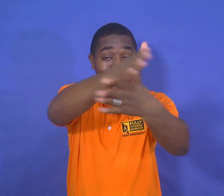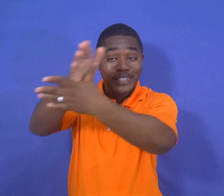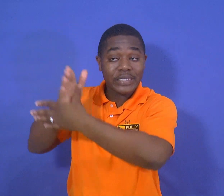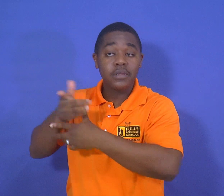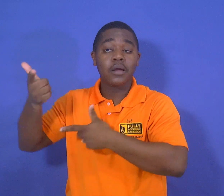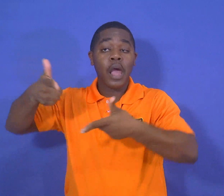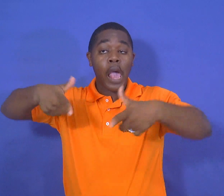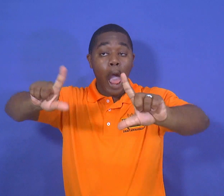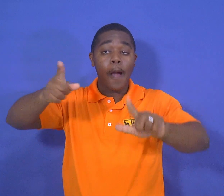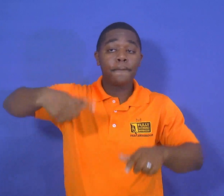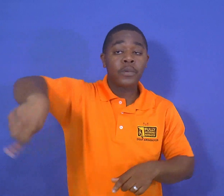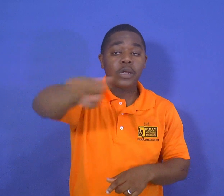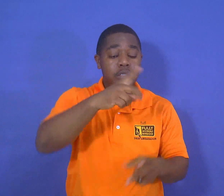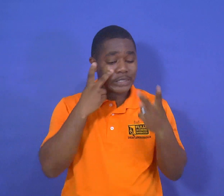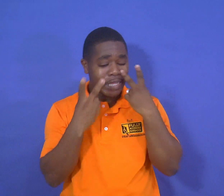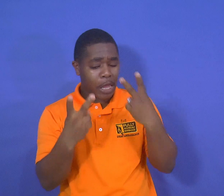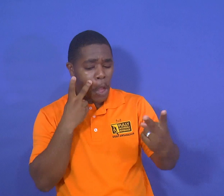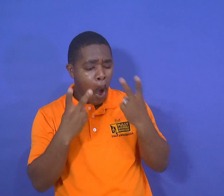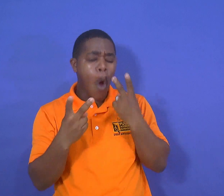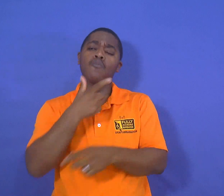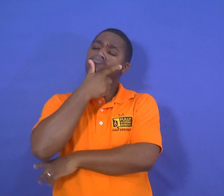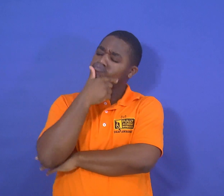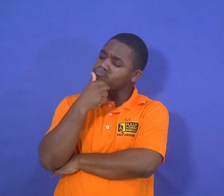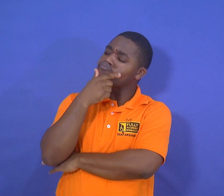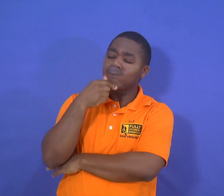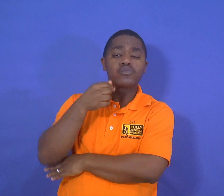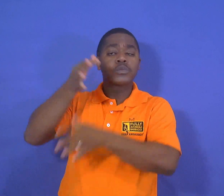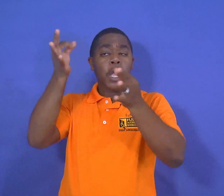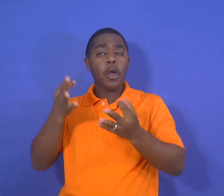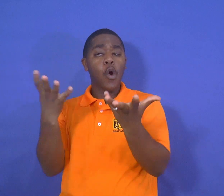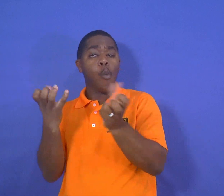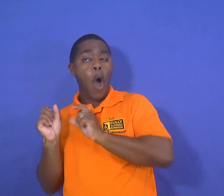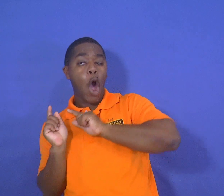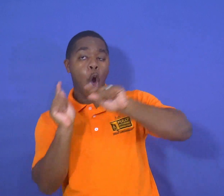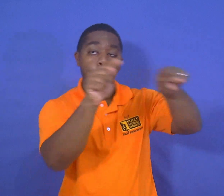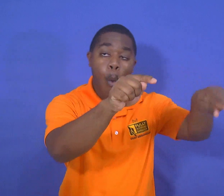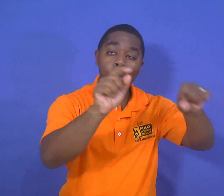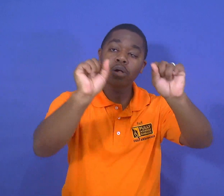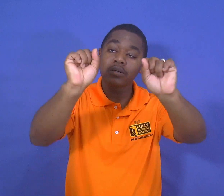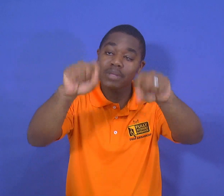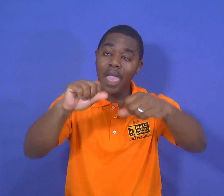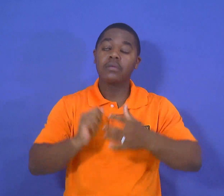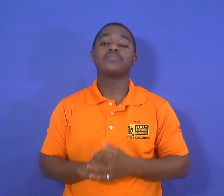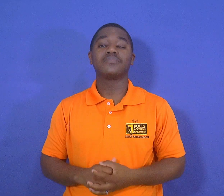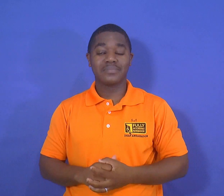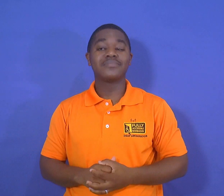so that person can see it and think about it and decide if they want to go to the concert